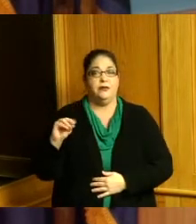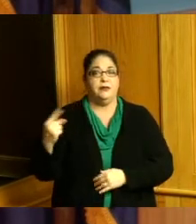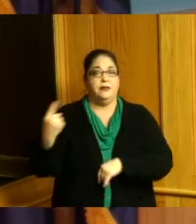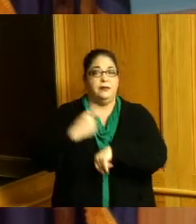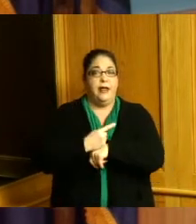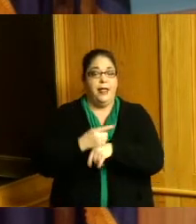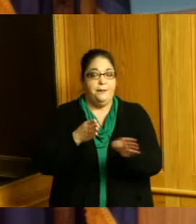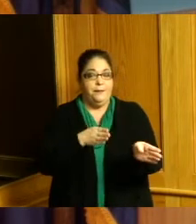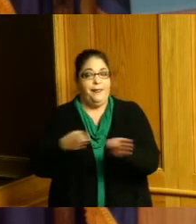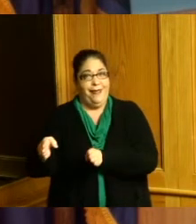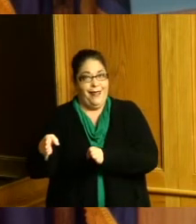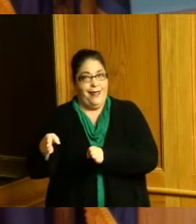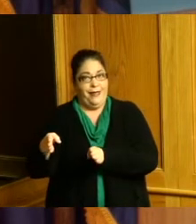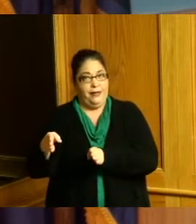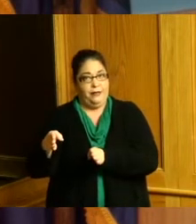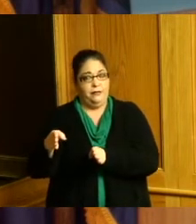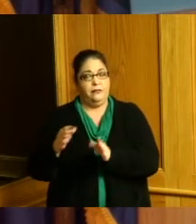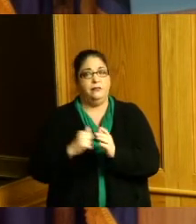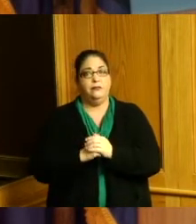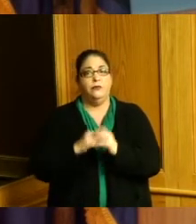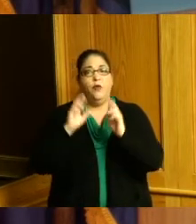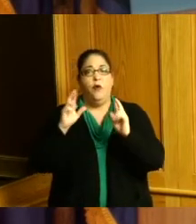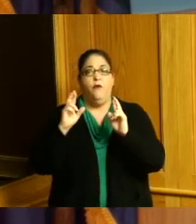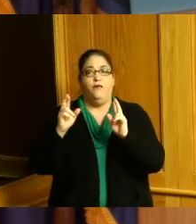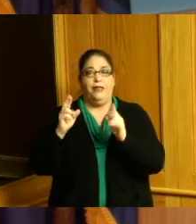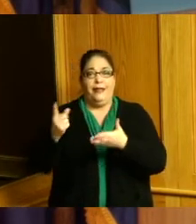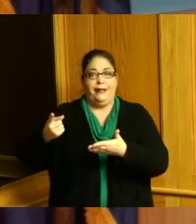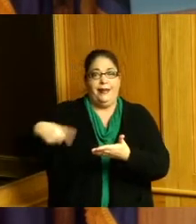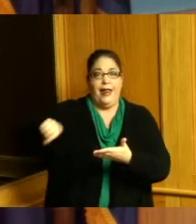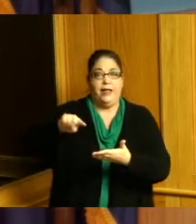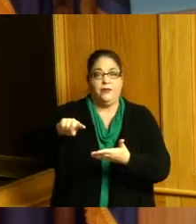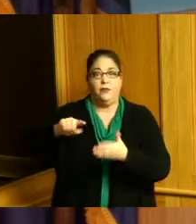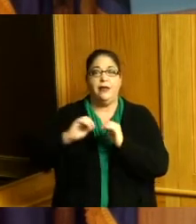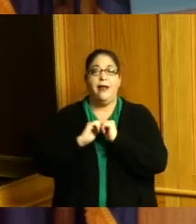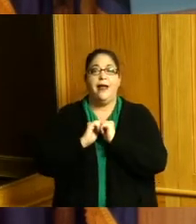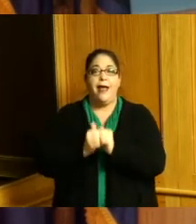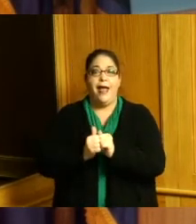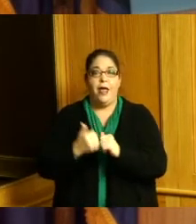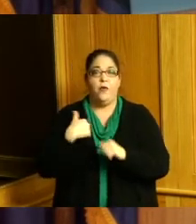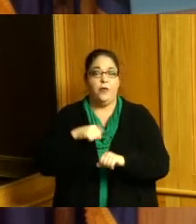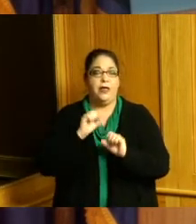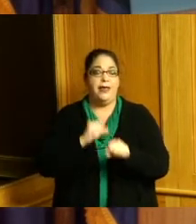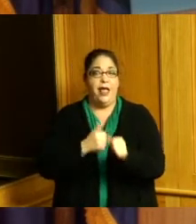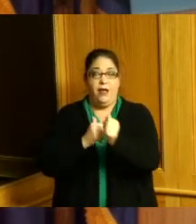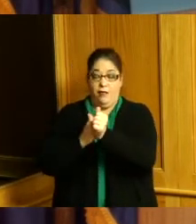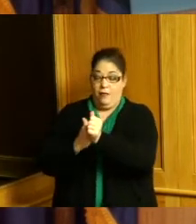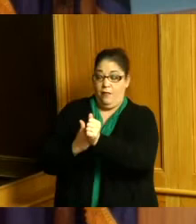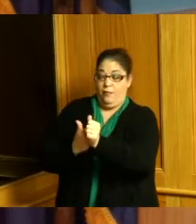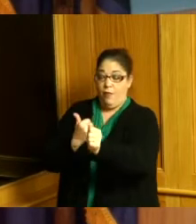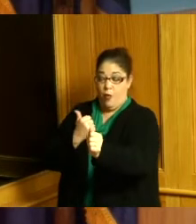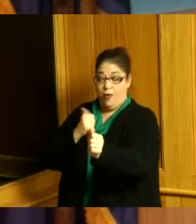presented to us hopefully next week on how we're going to get this backlog we did a reliefathon